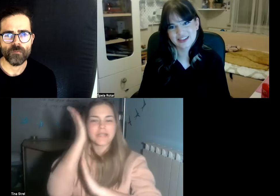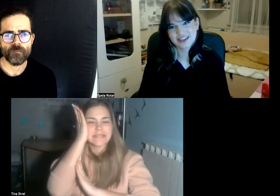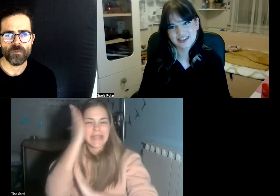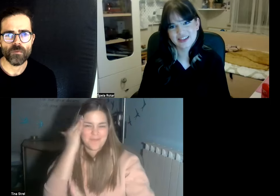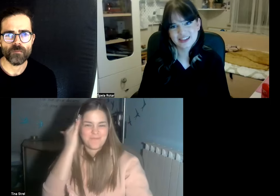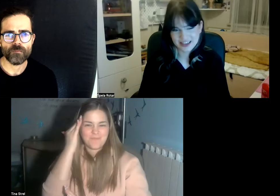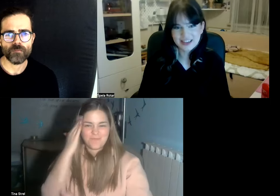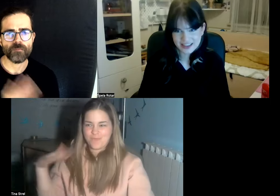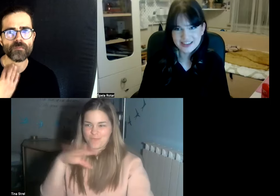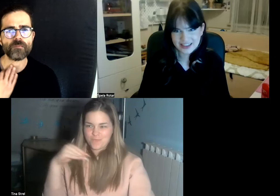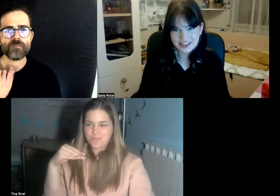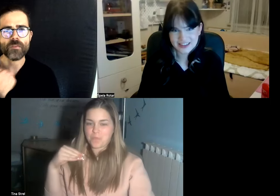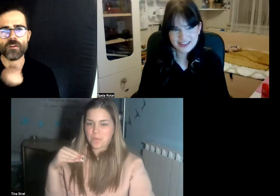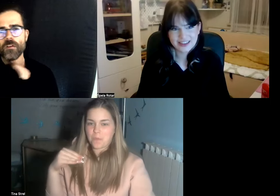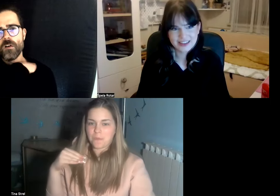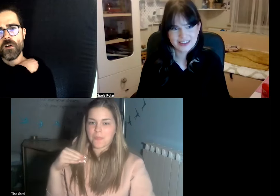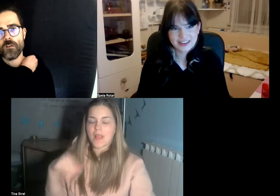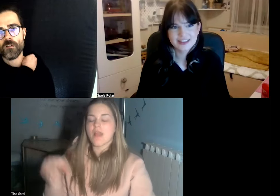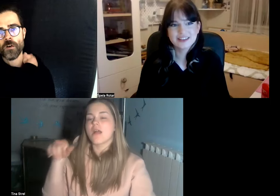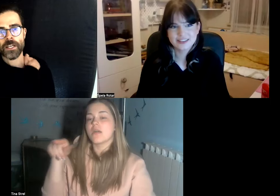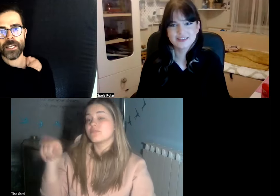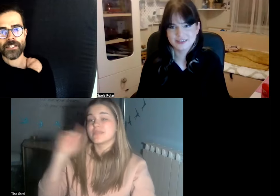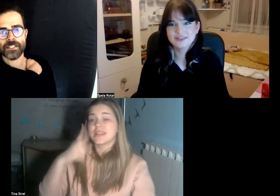for hearing kids